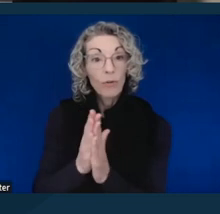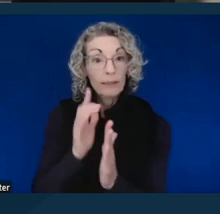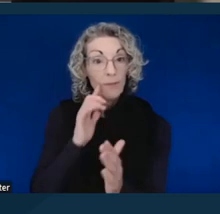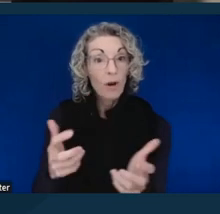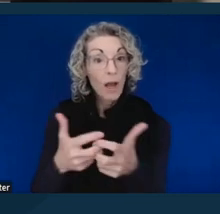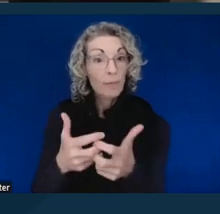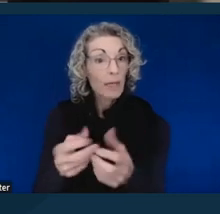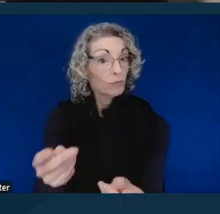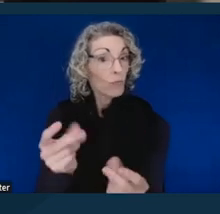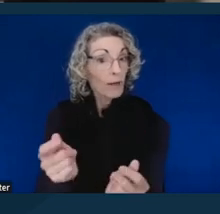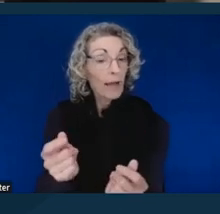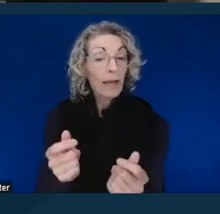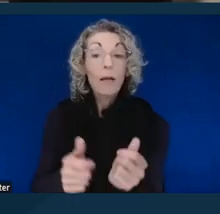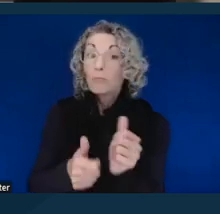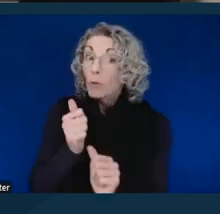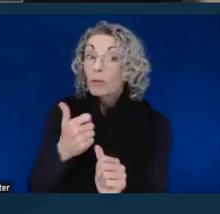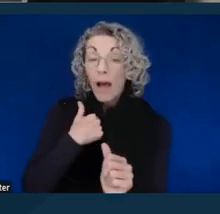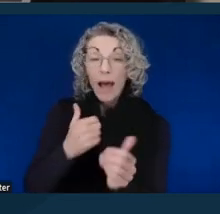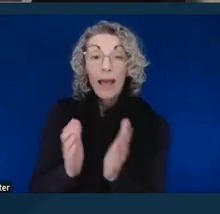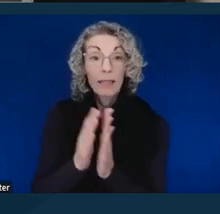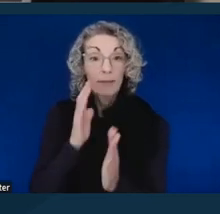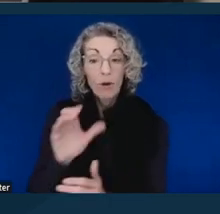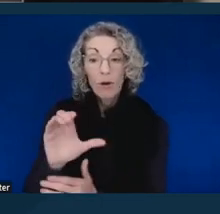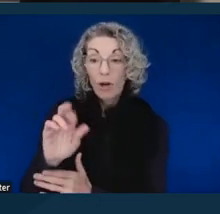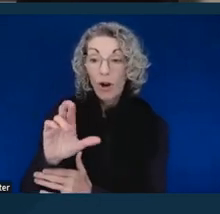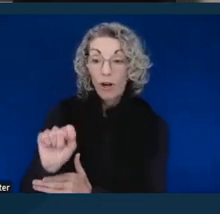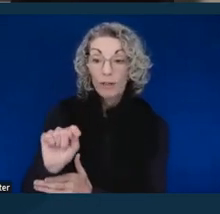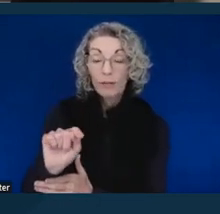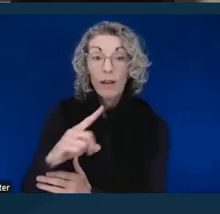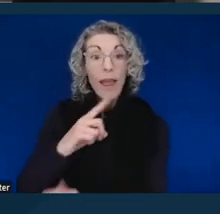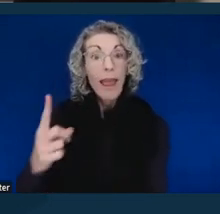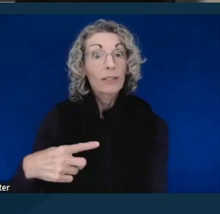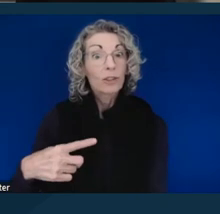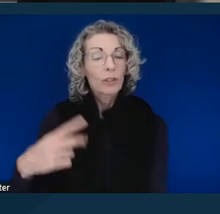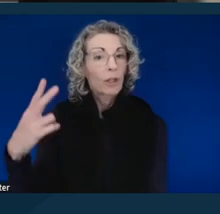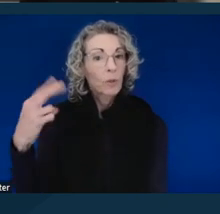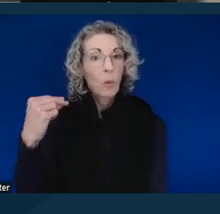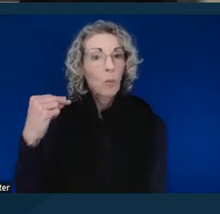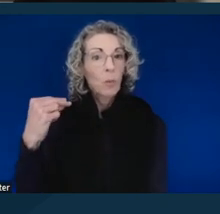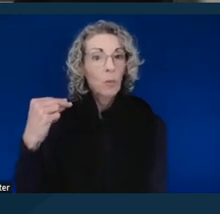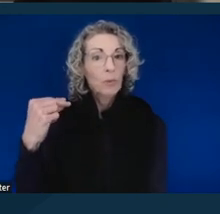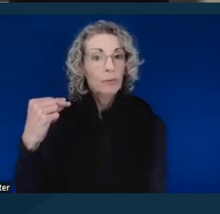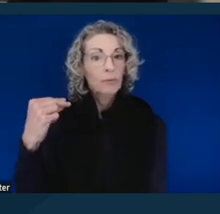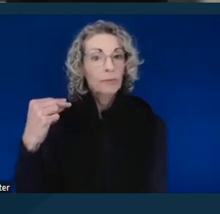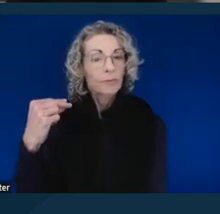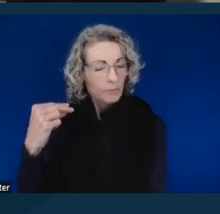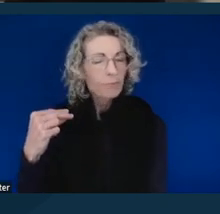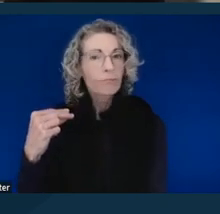namely CART services. The answer came back no, and they held that five-day rule,